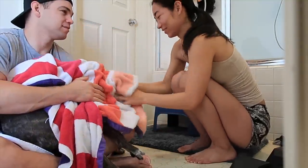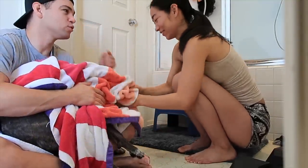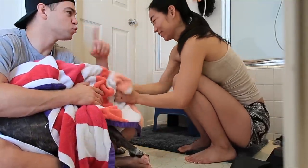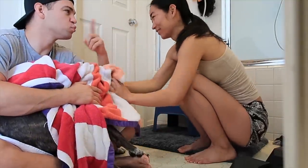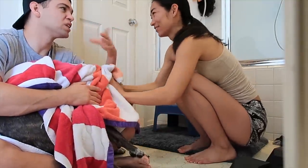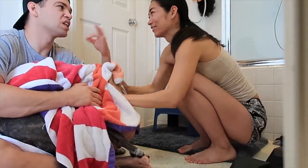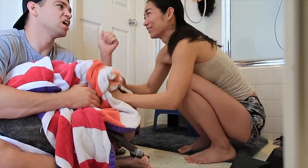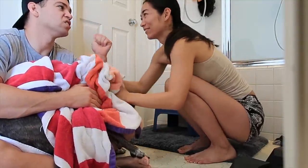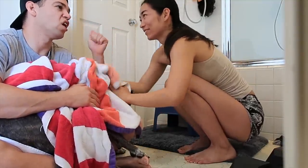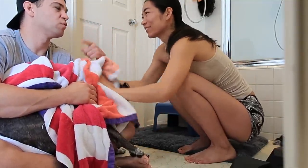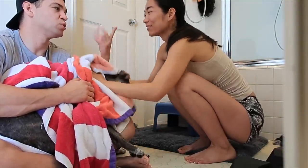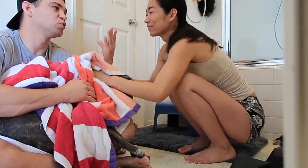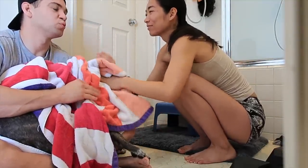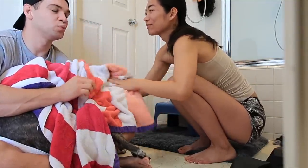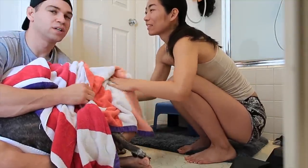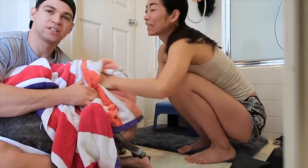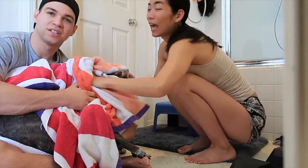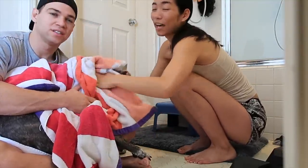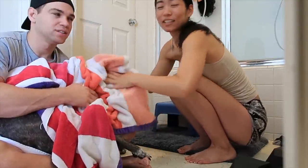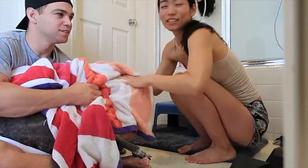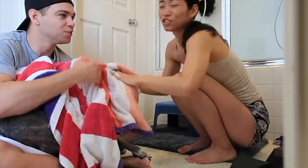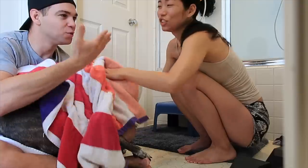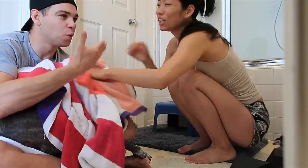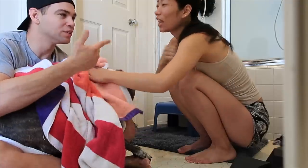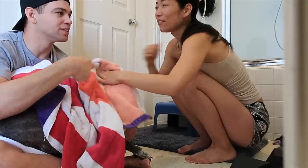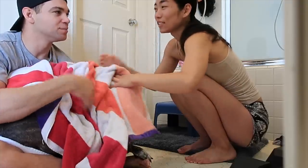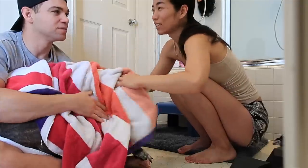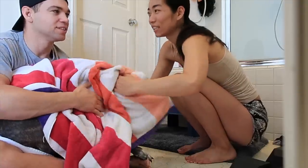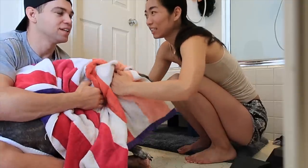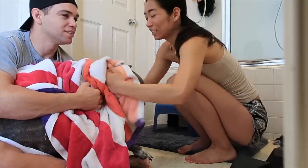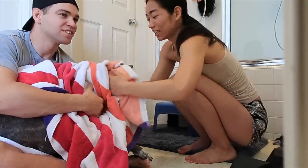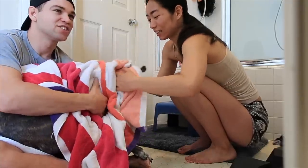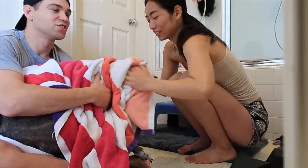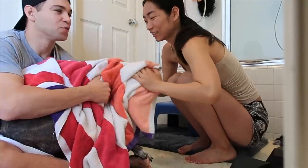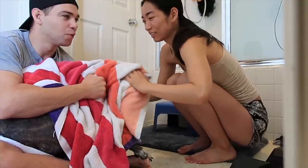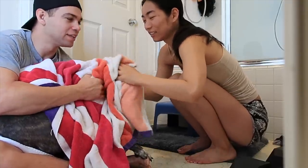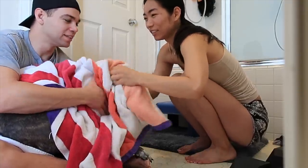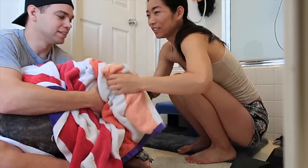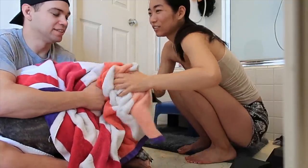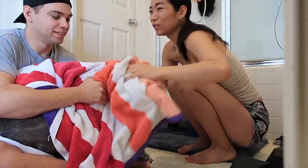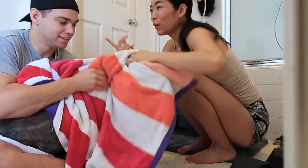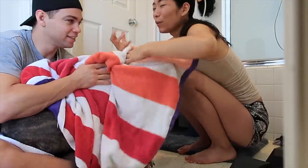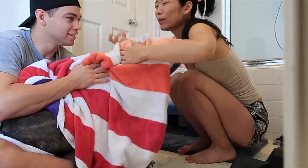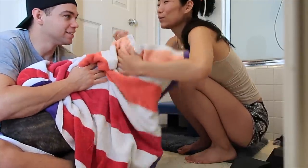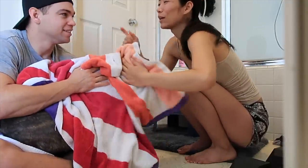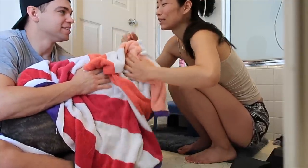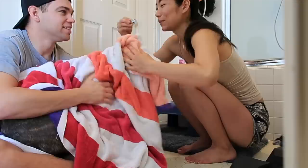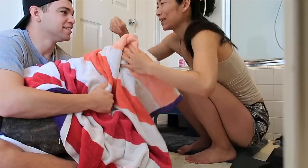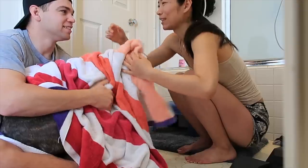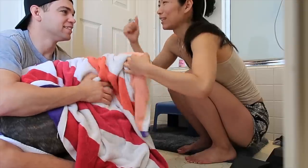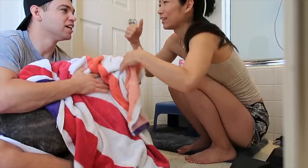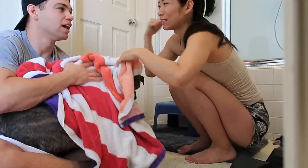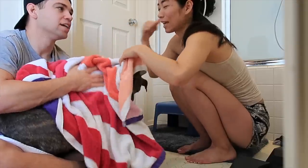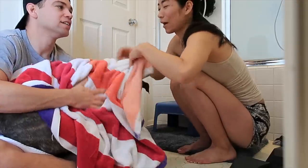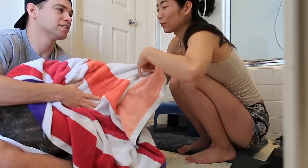R: she really likes to cuddle when she's wet E: yeah she loves it She always wants to be in the towel